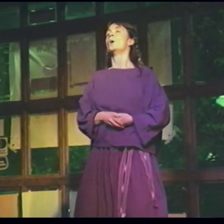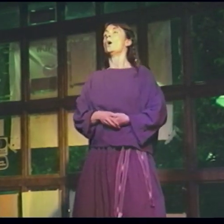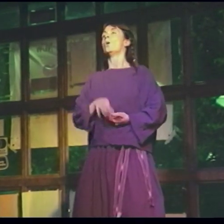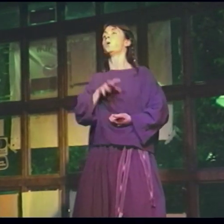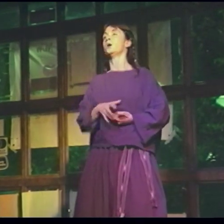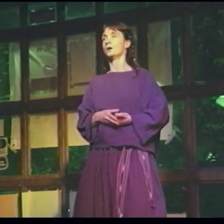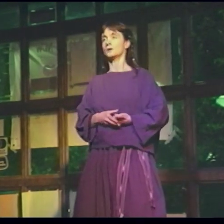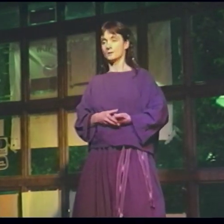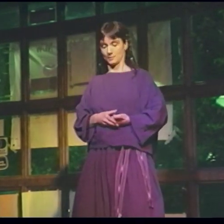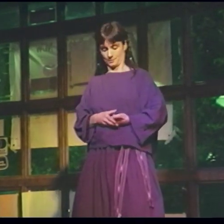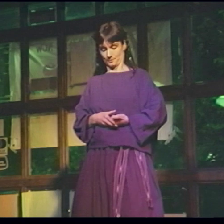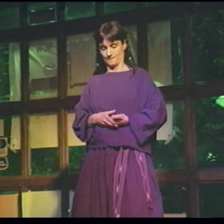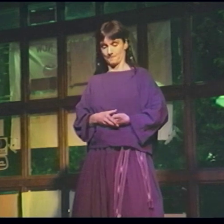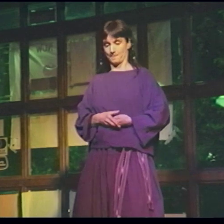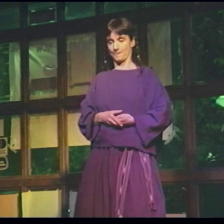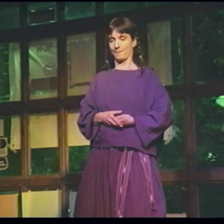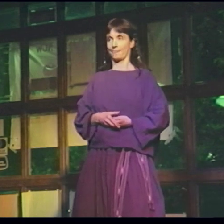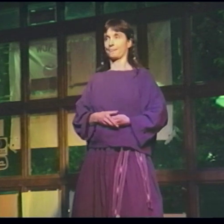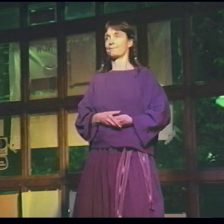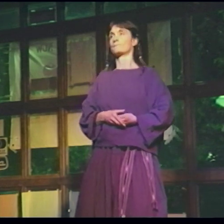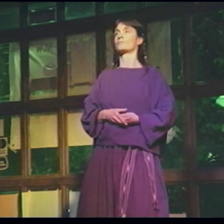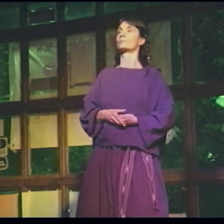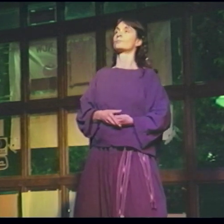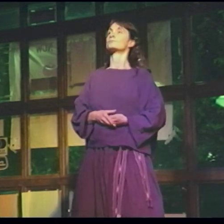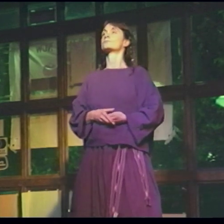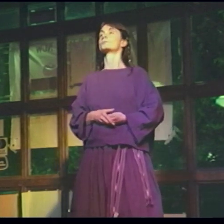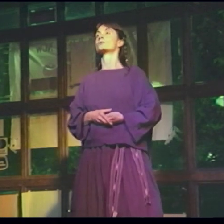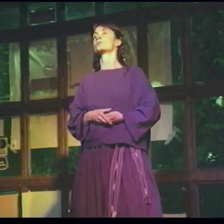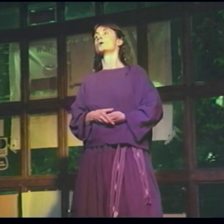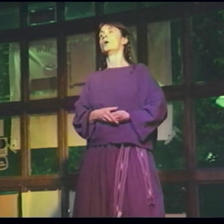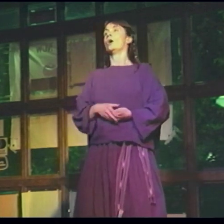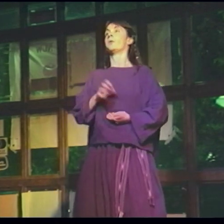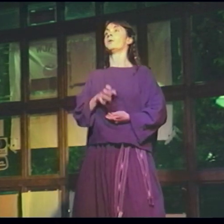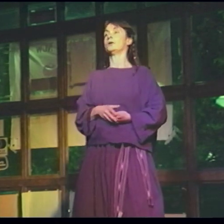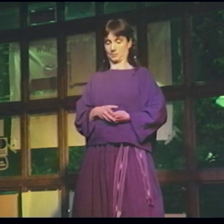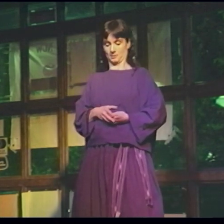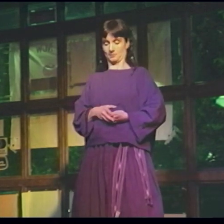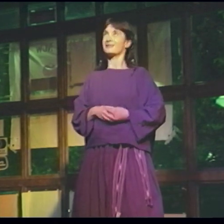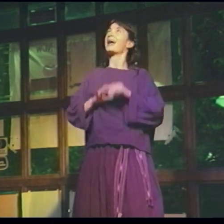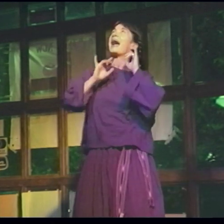Chocolate! -